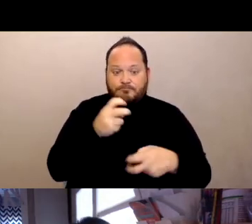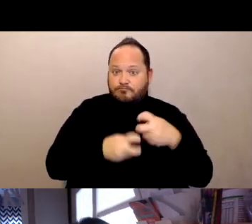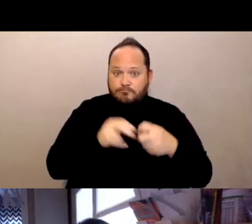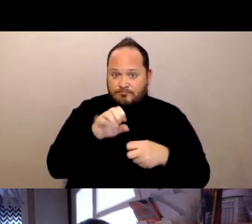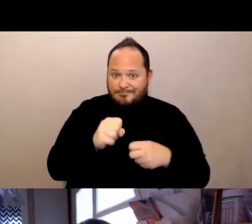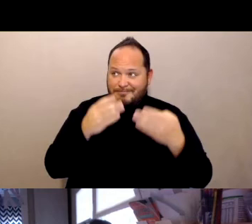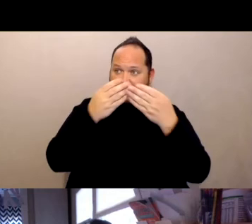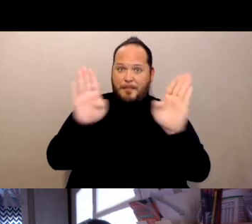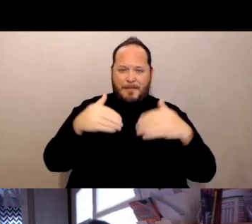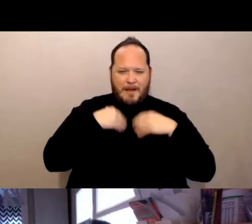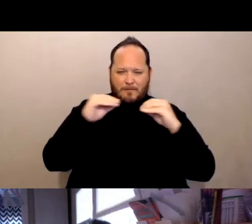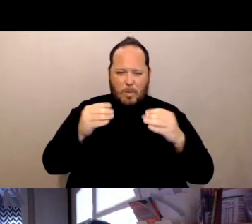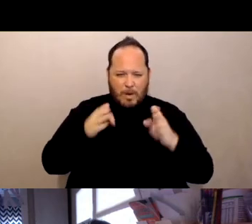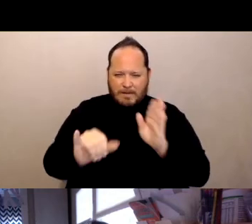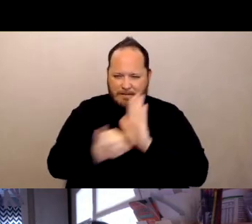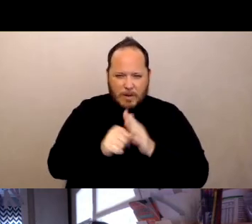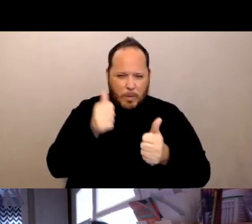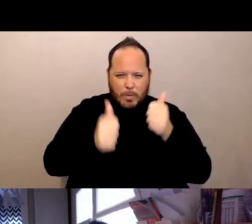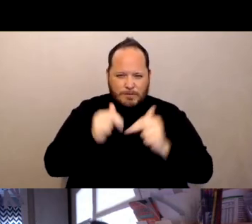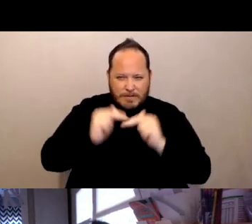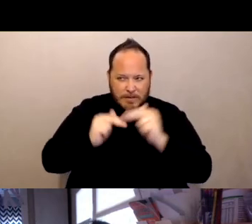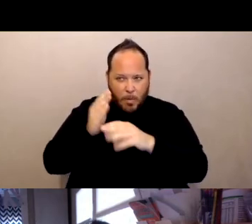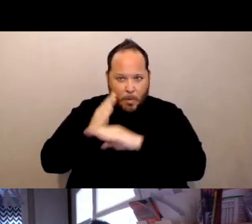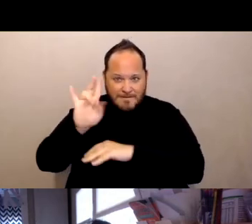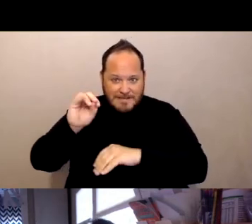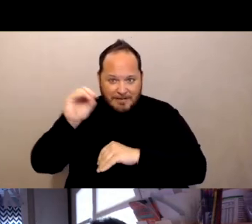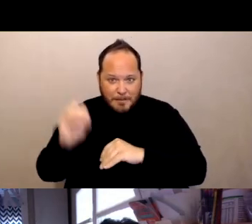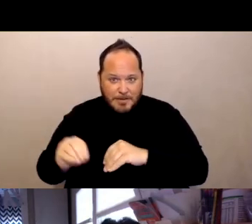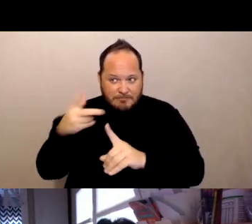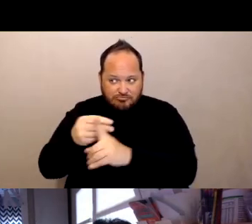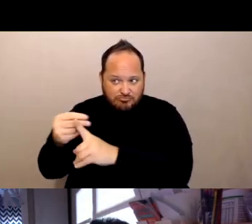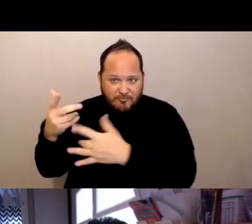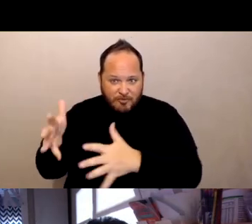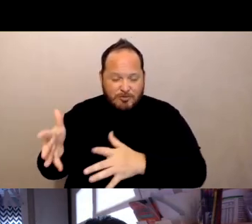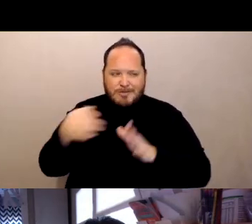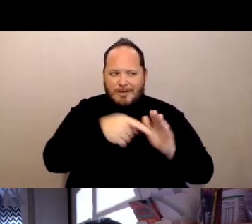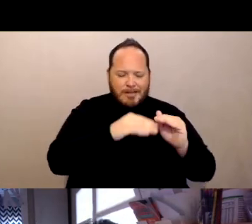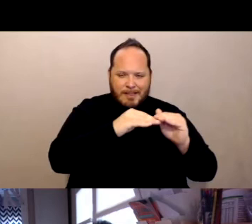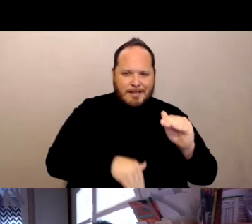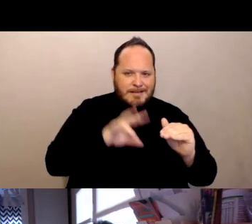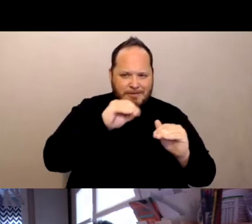which facilities are above 70% or what you're below 70% or knowing what any particular facilities vaccination rate is.